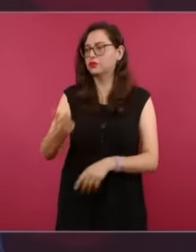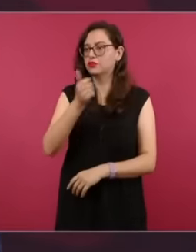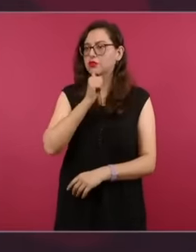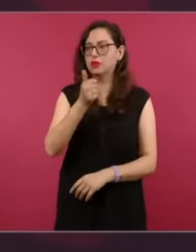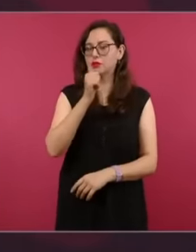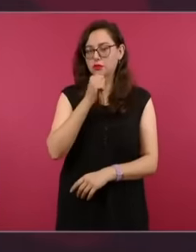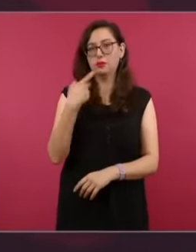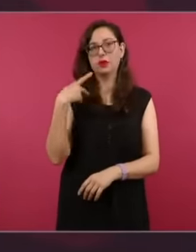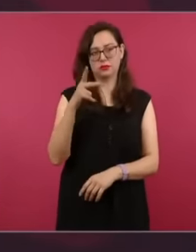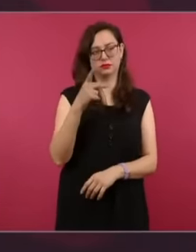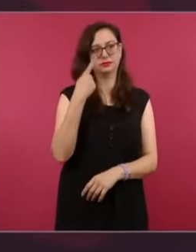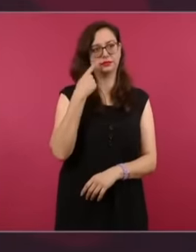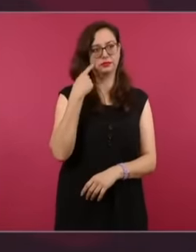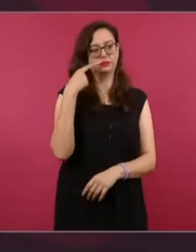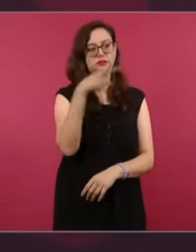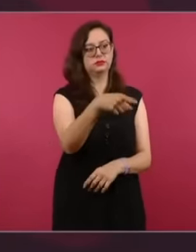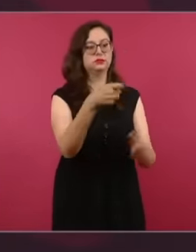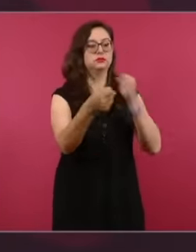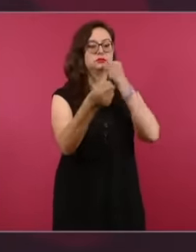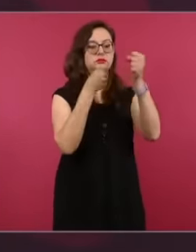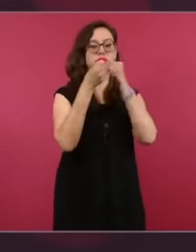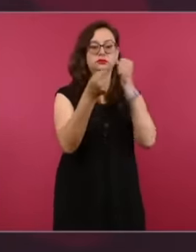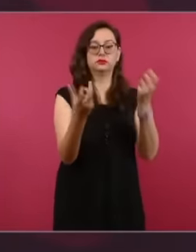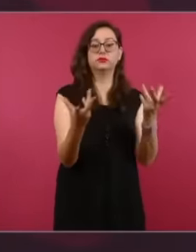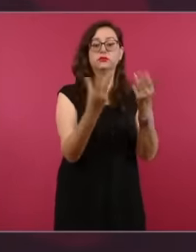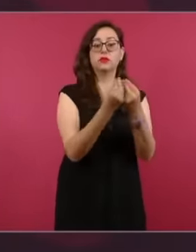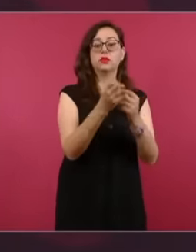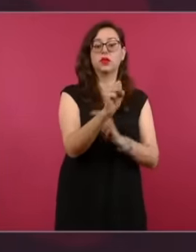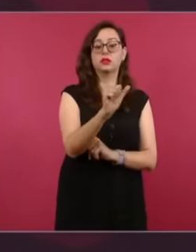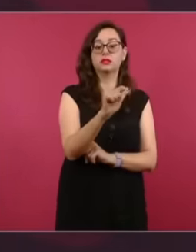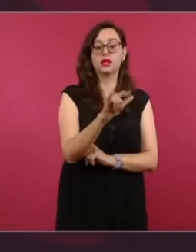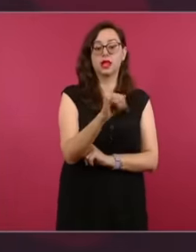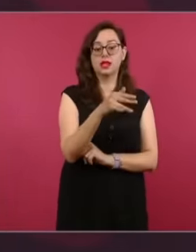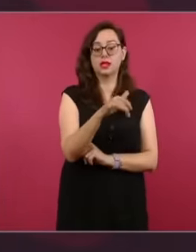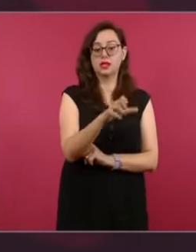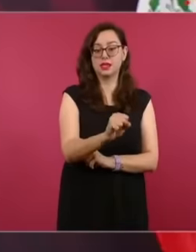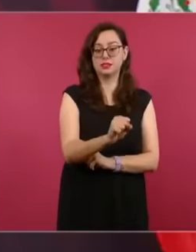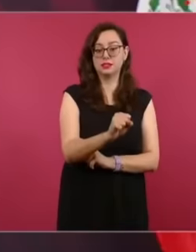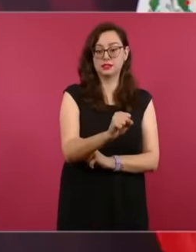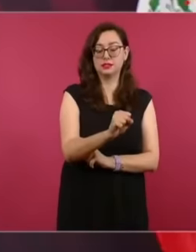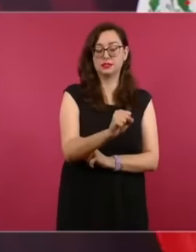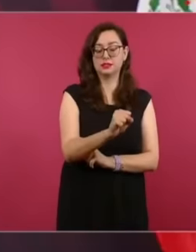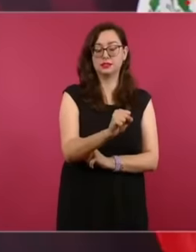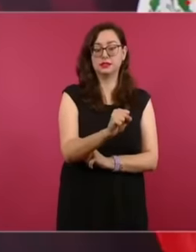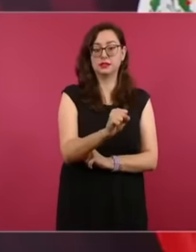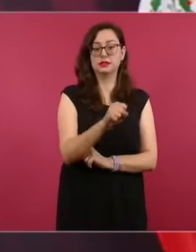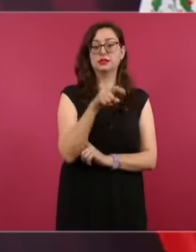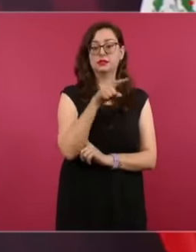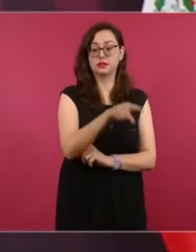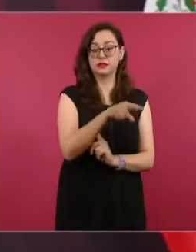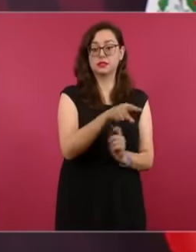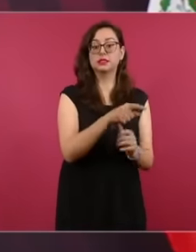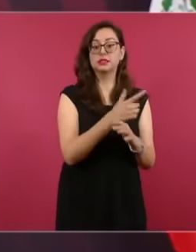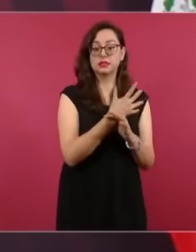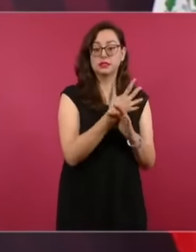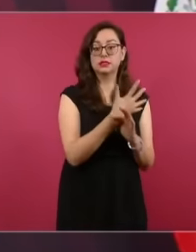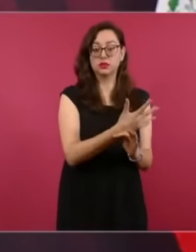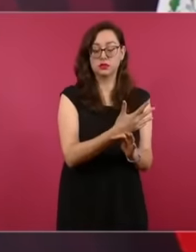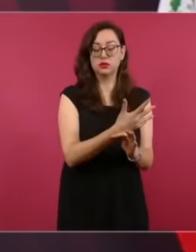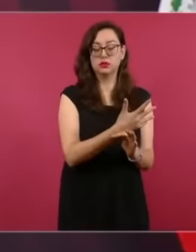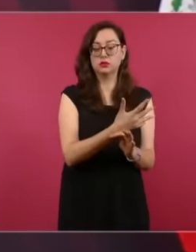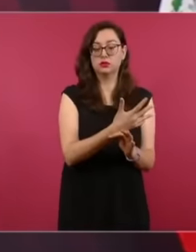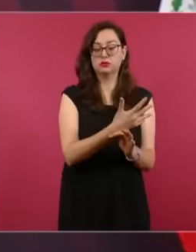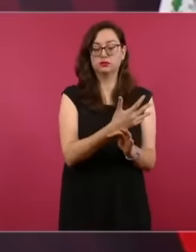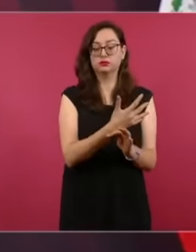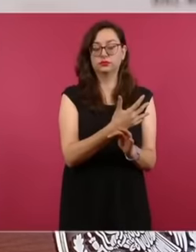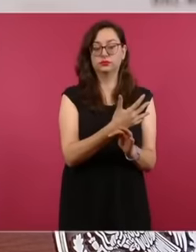one of the Salinista journalists even said that it was